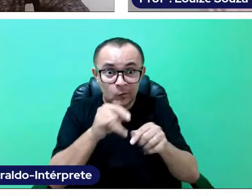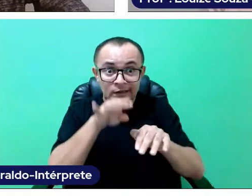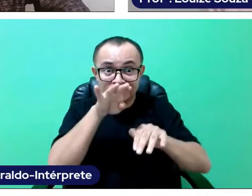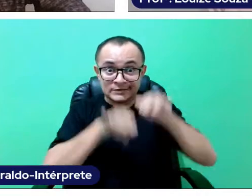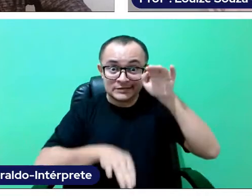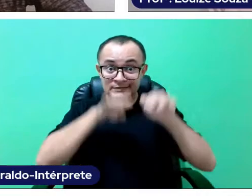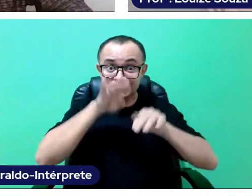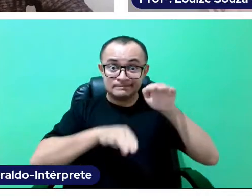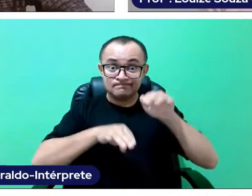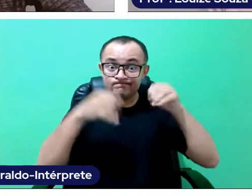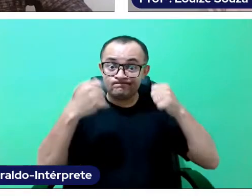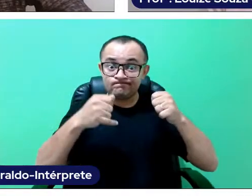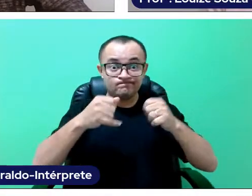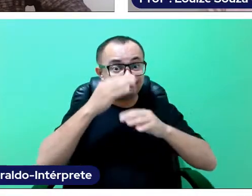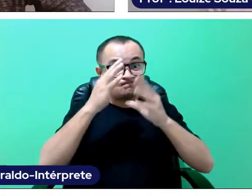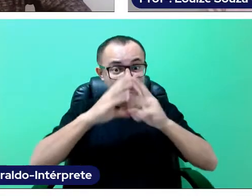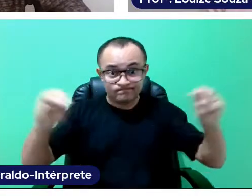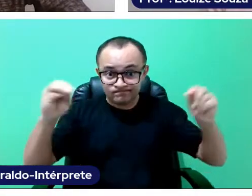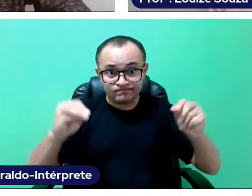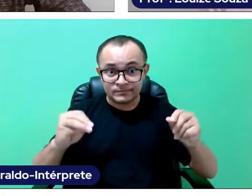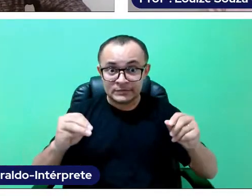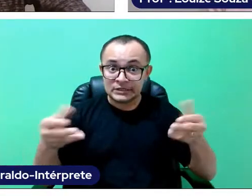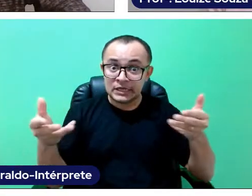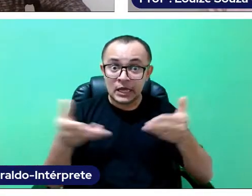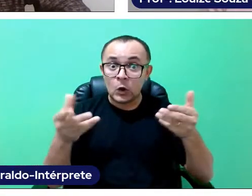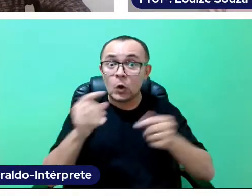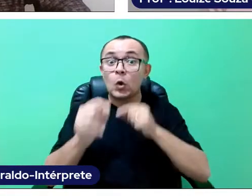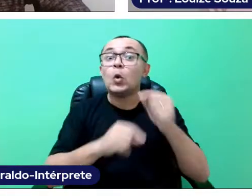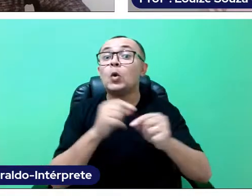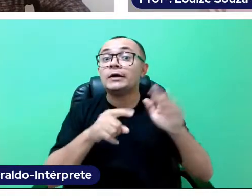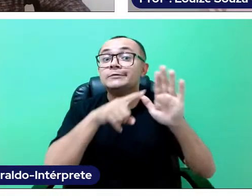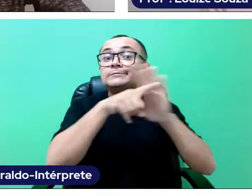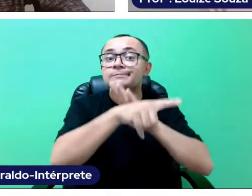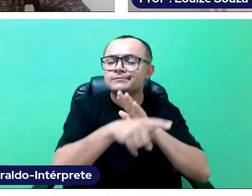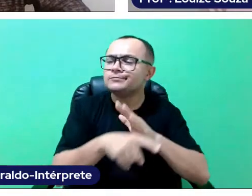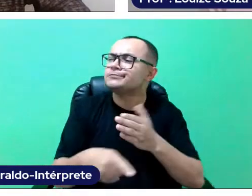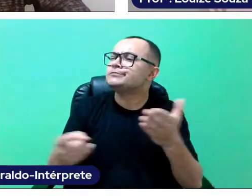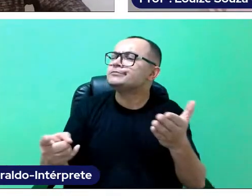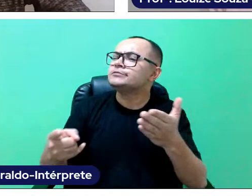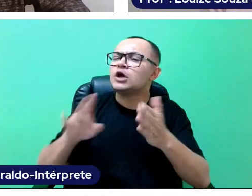In this context, the question arises: what is to you a fair education?